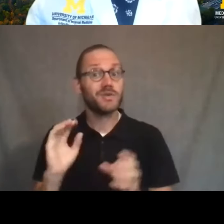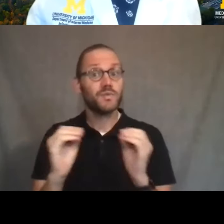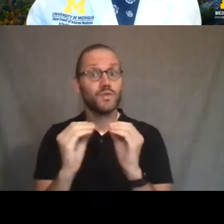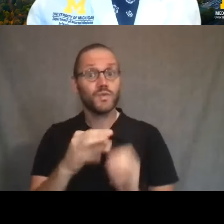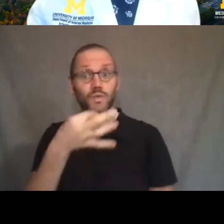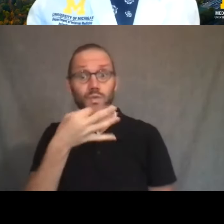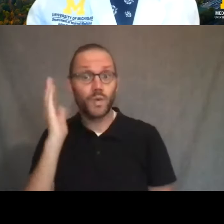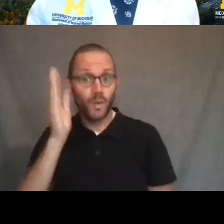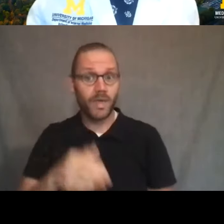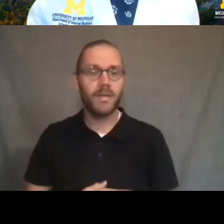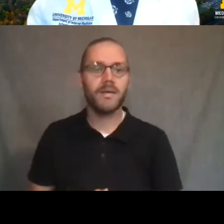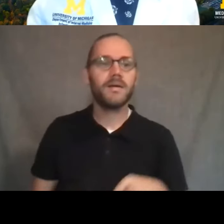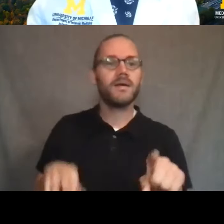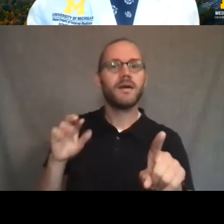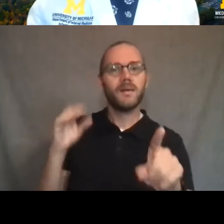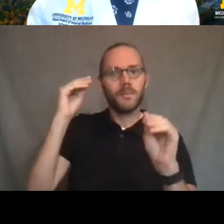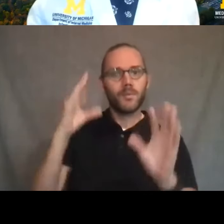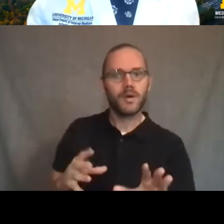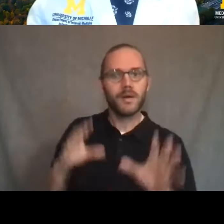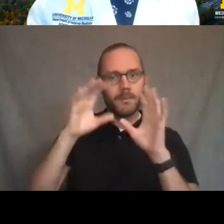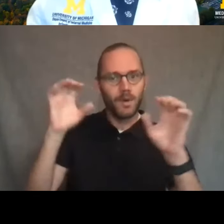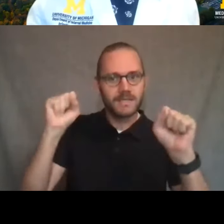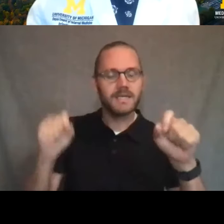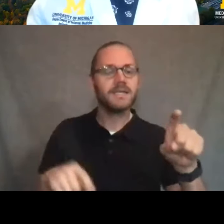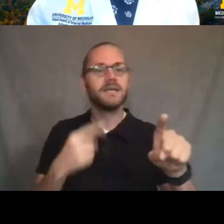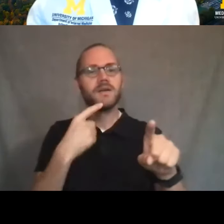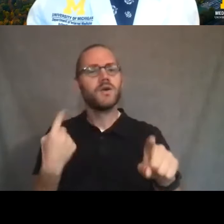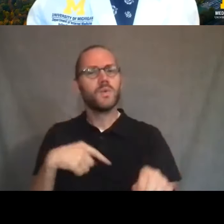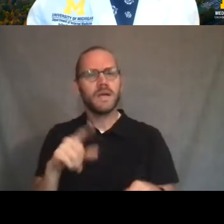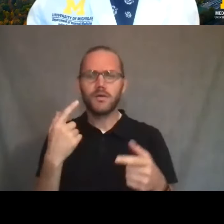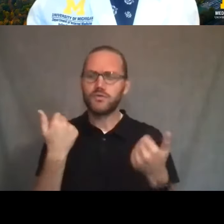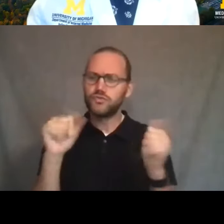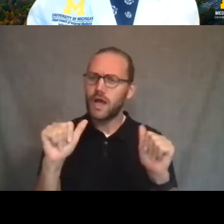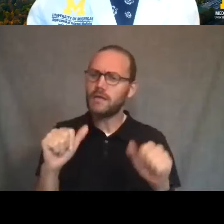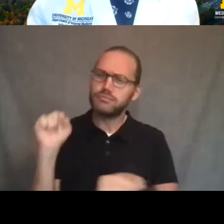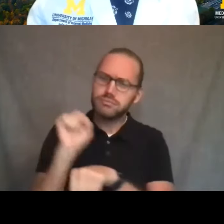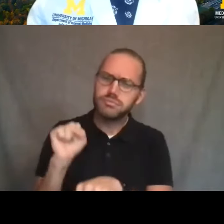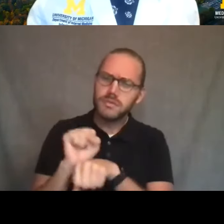So Rob, let me push a little harder on the notification question, because we really are working to think about how to do this best.